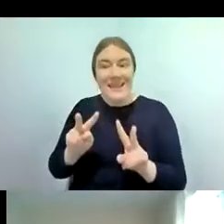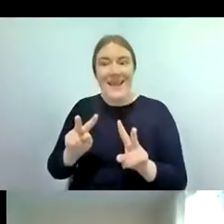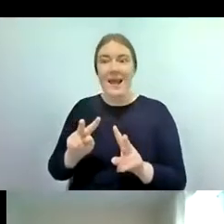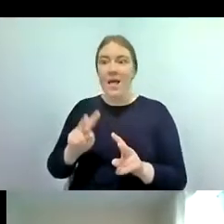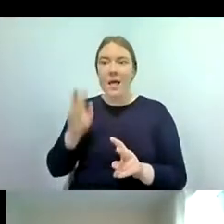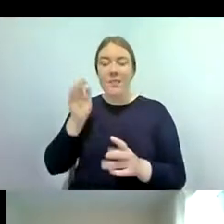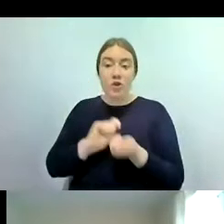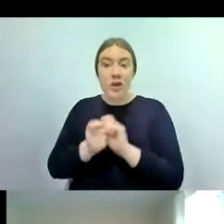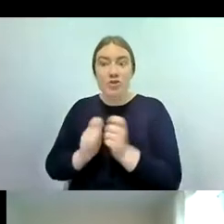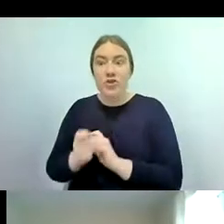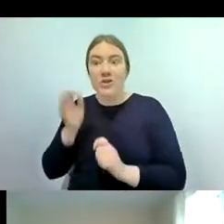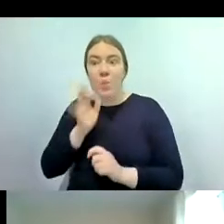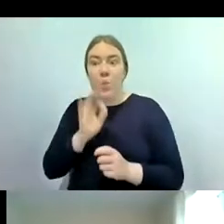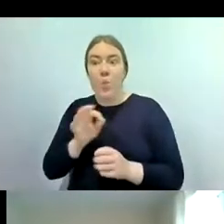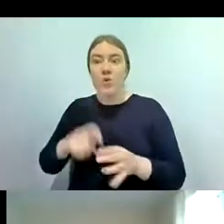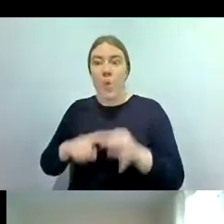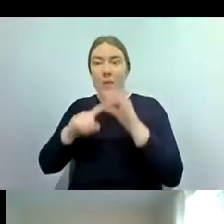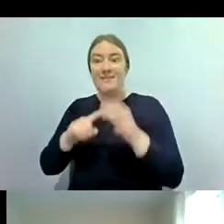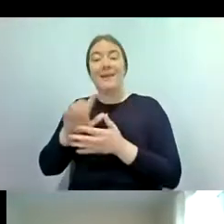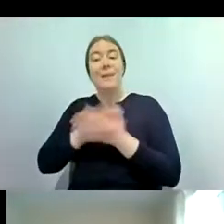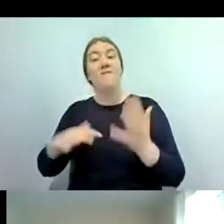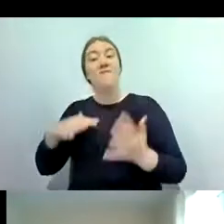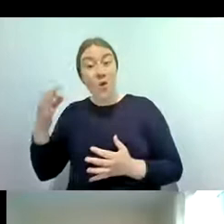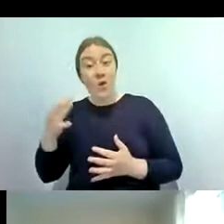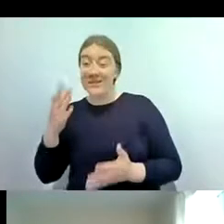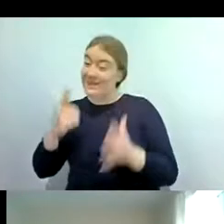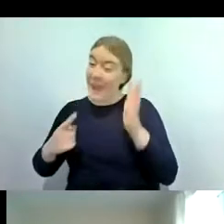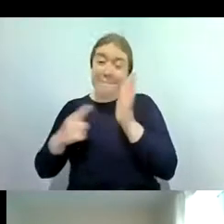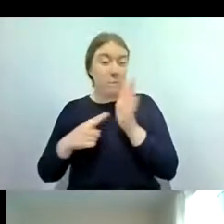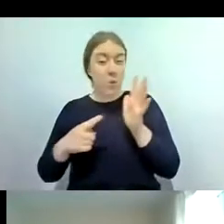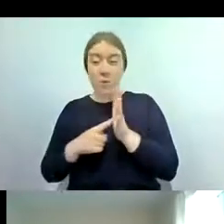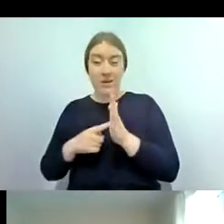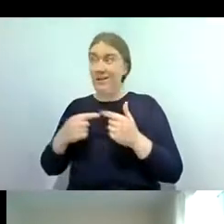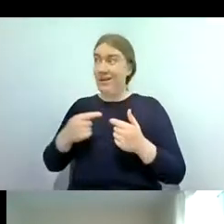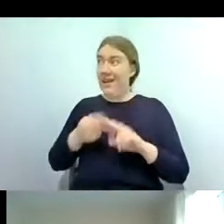volunteers going out and collecting these surveys and these samples it allows us to